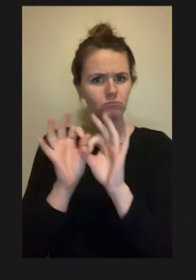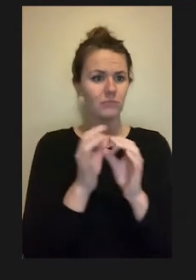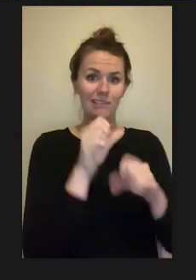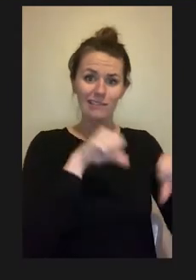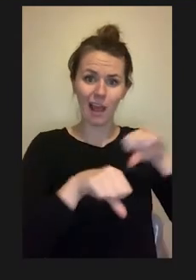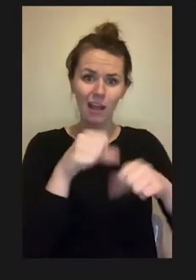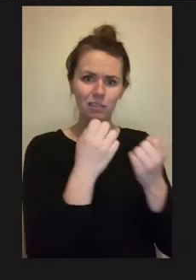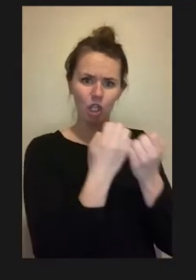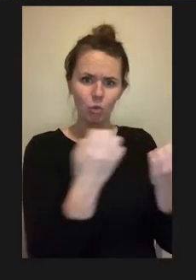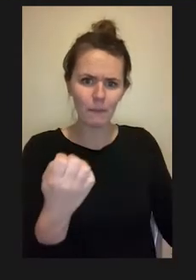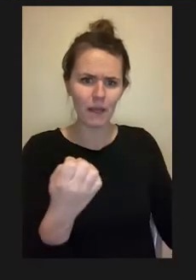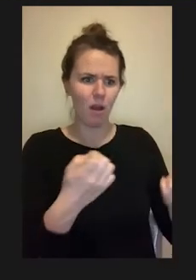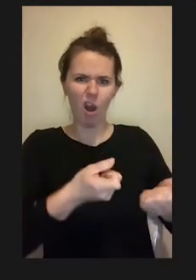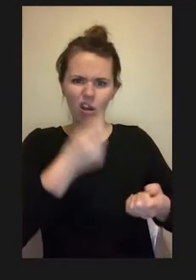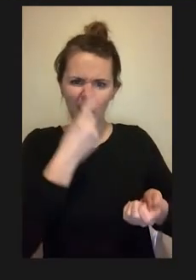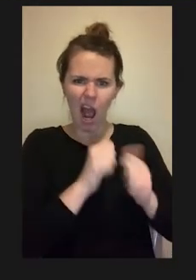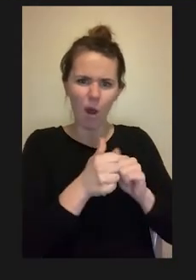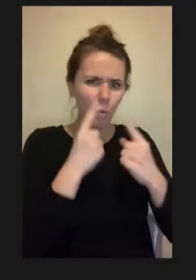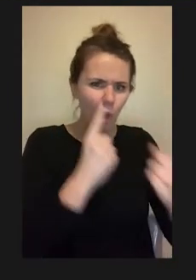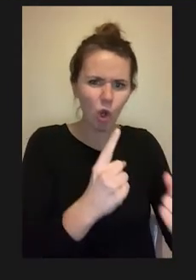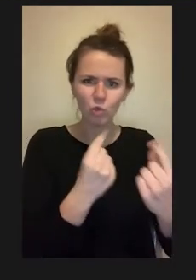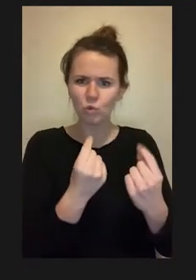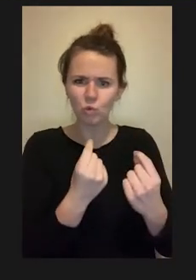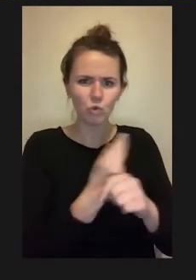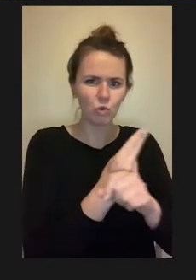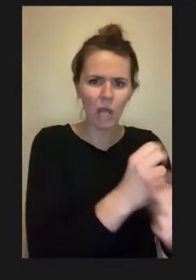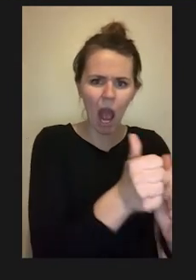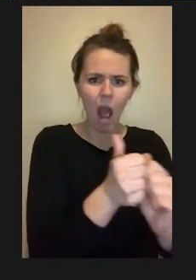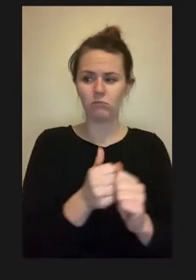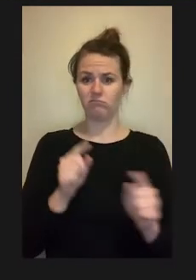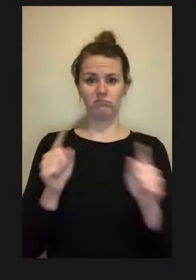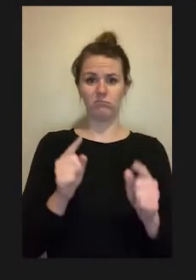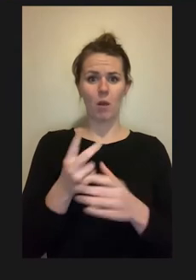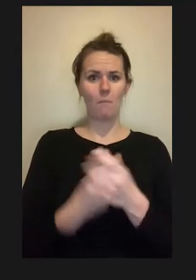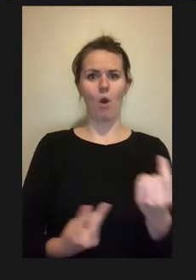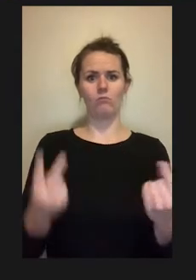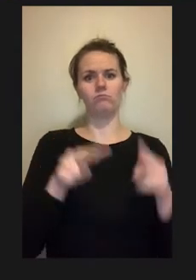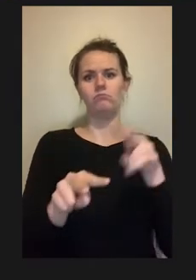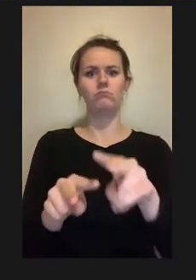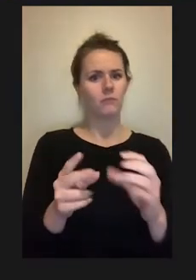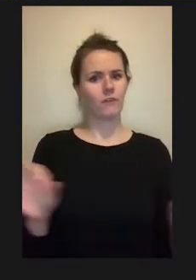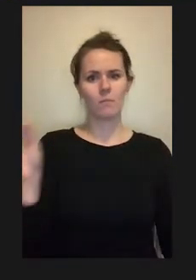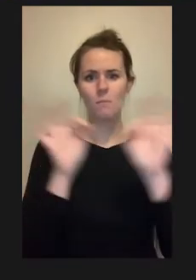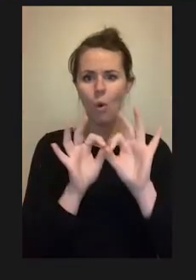and their limitations is very important in designing experiments for research.